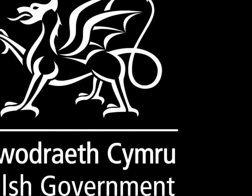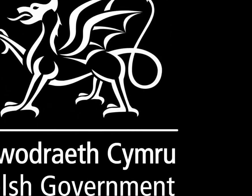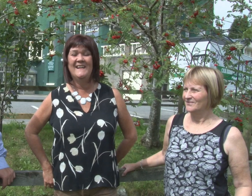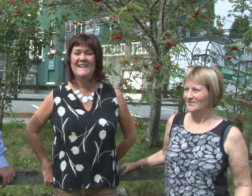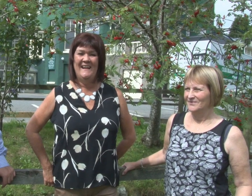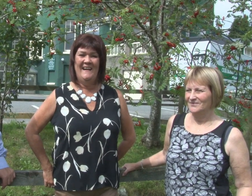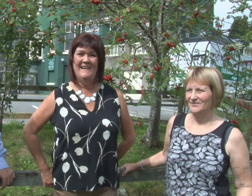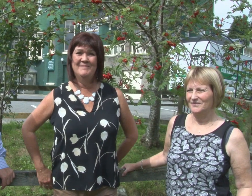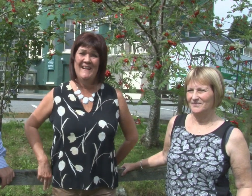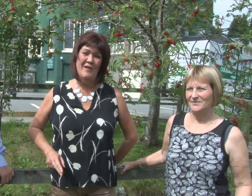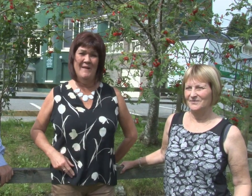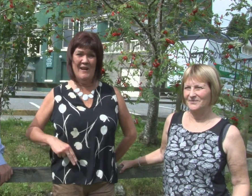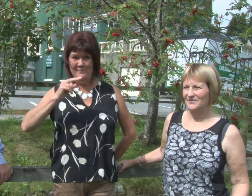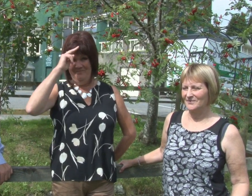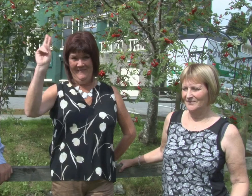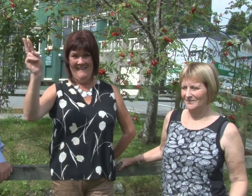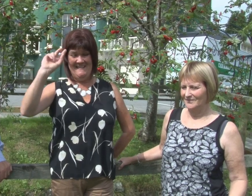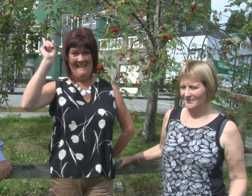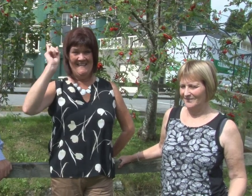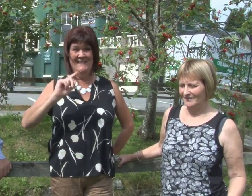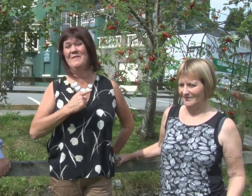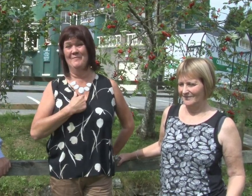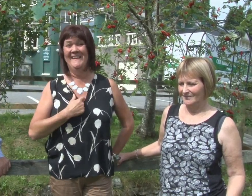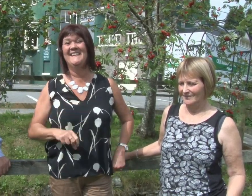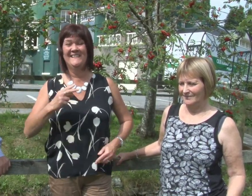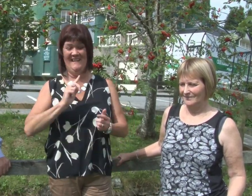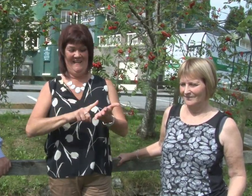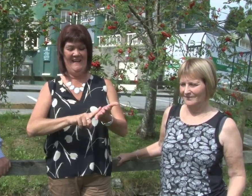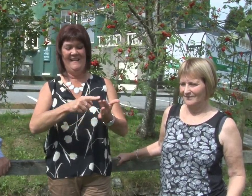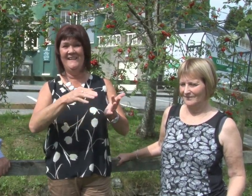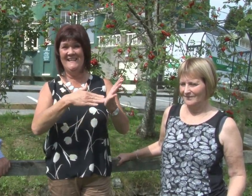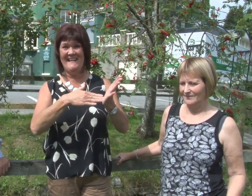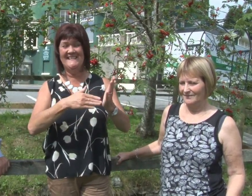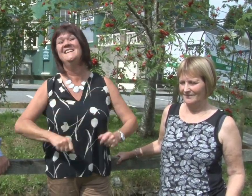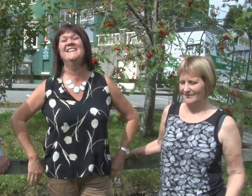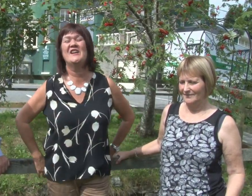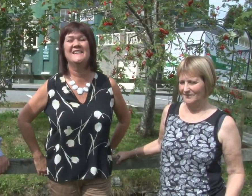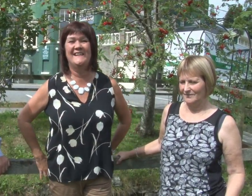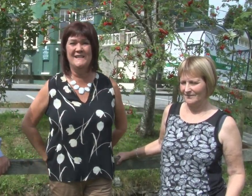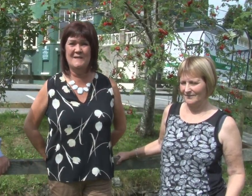Hello my name is Liz Jenkins